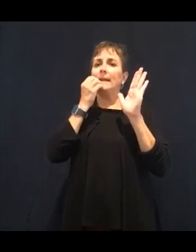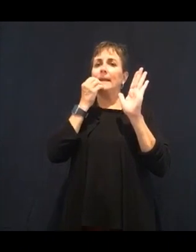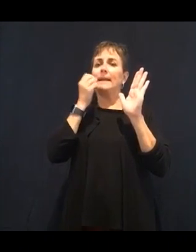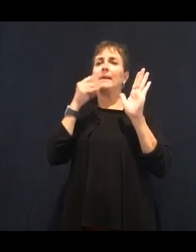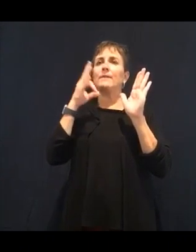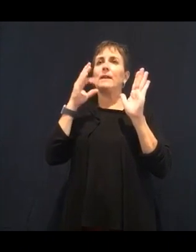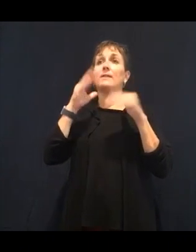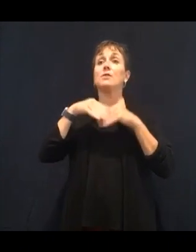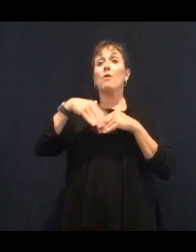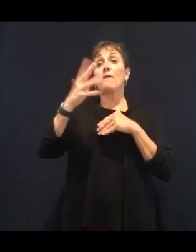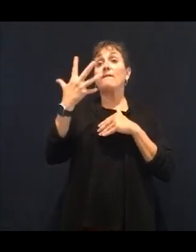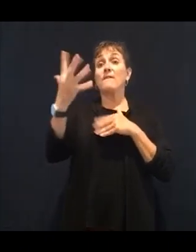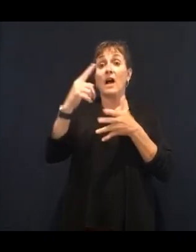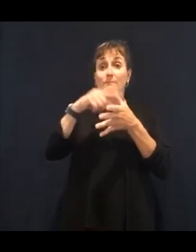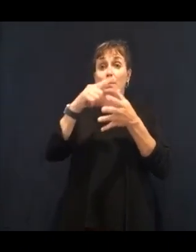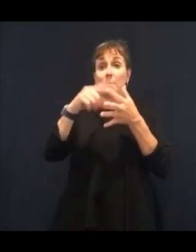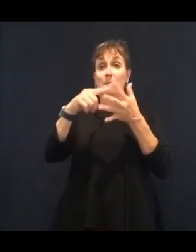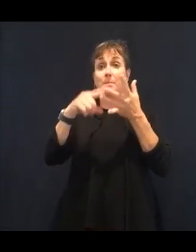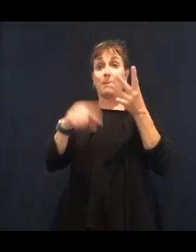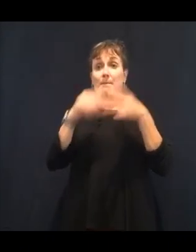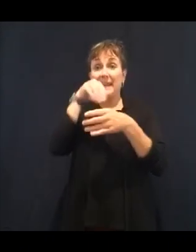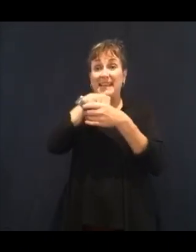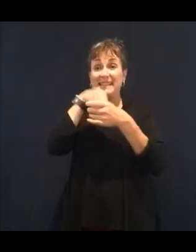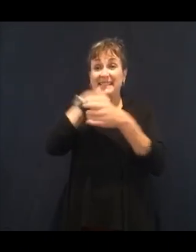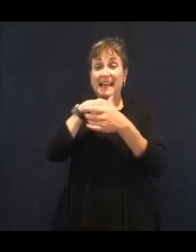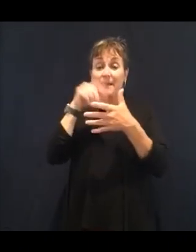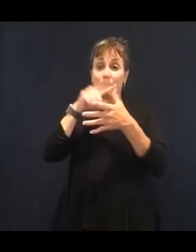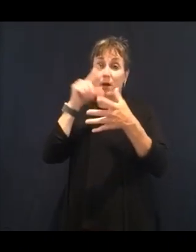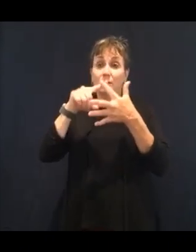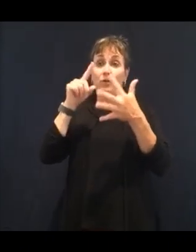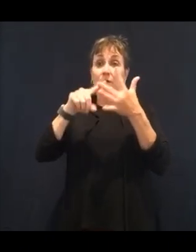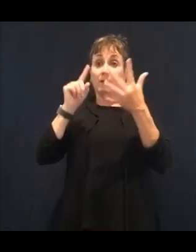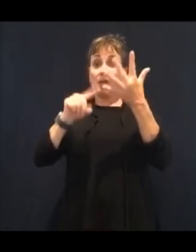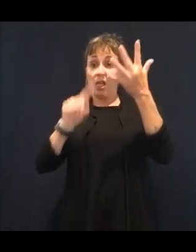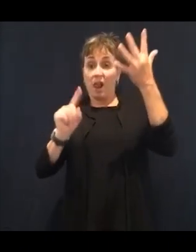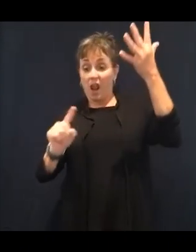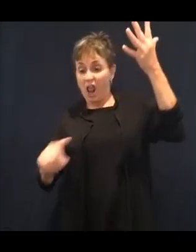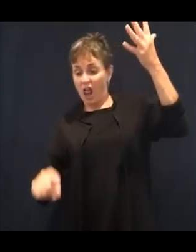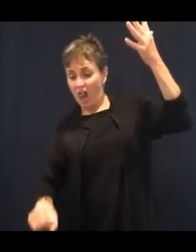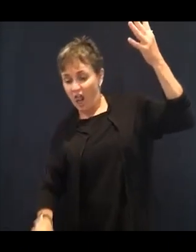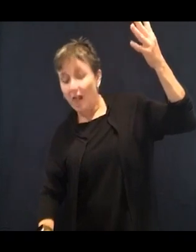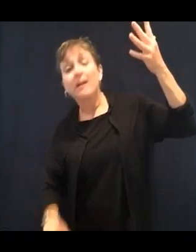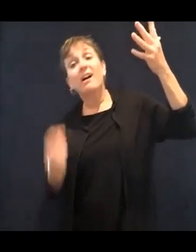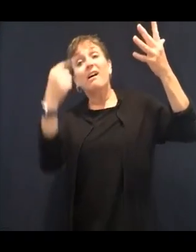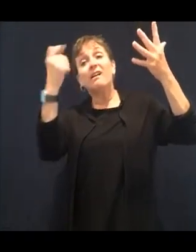food. It's called refined food, already predigested food